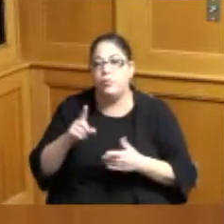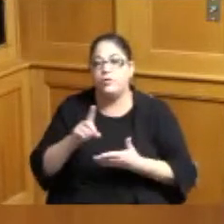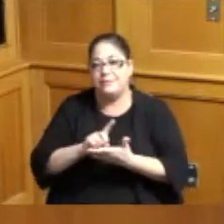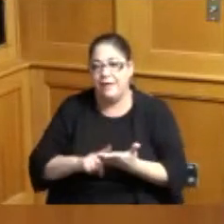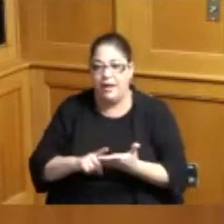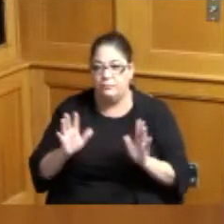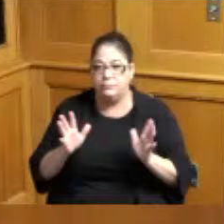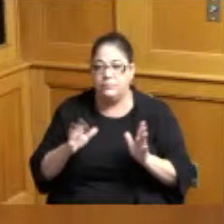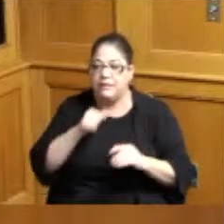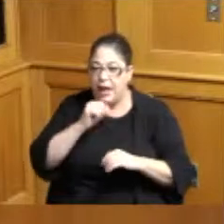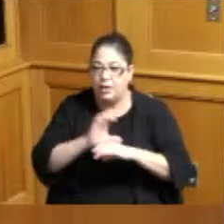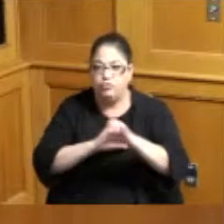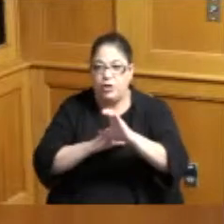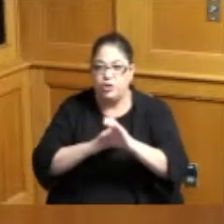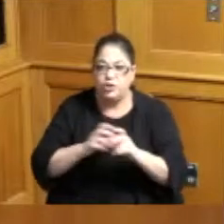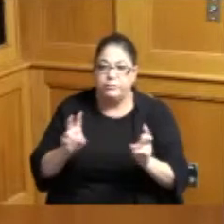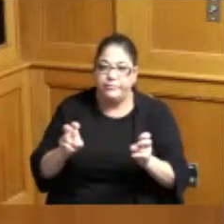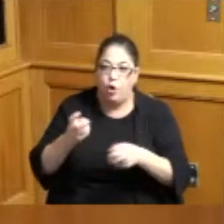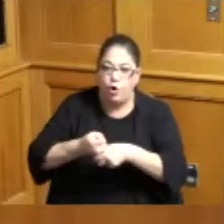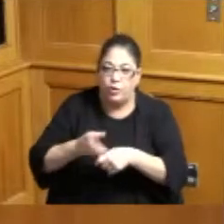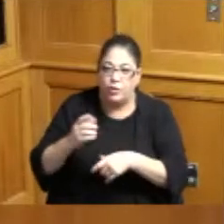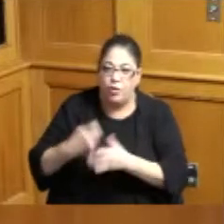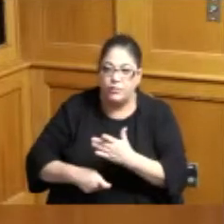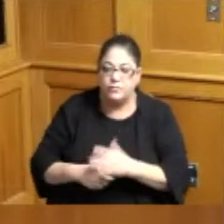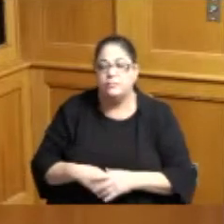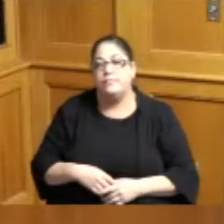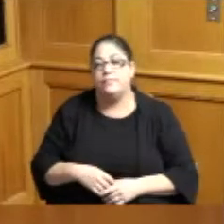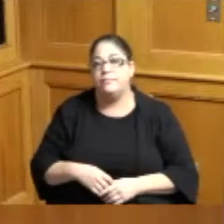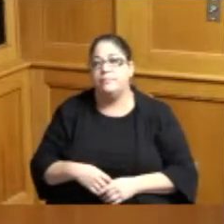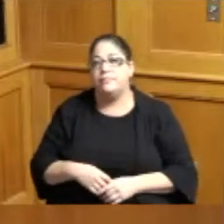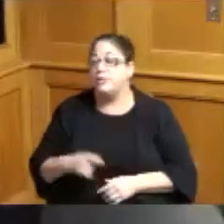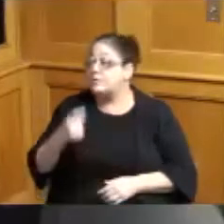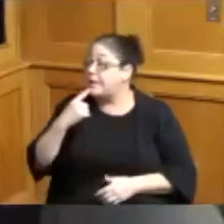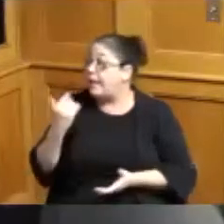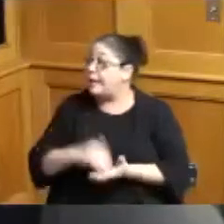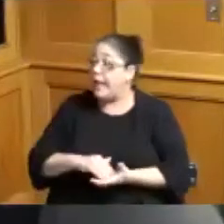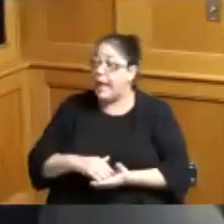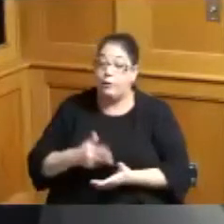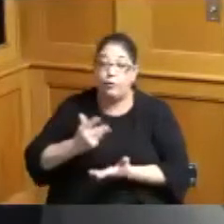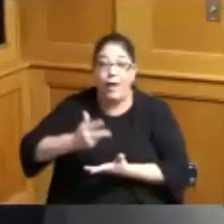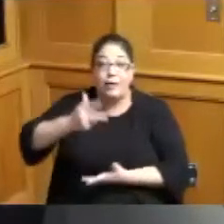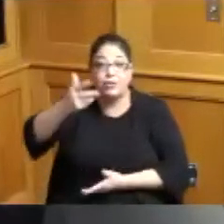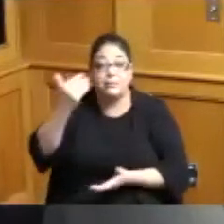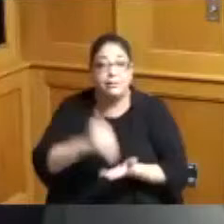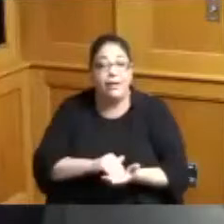and you know I agree but again like I said here we go with these garages again but here's my point is